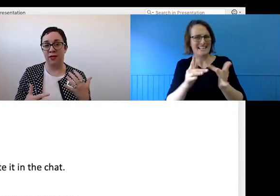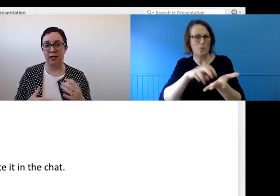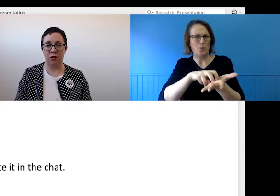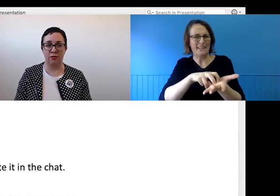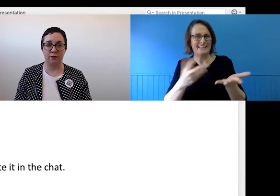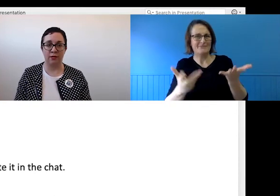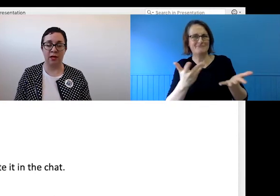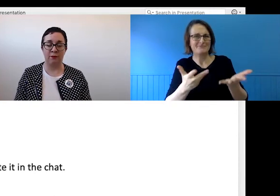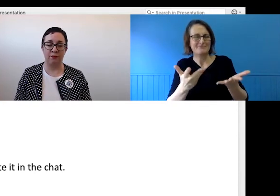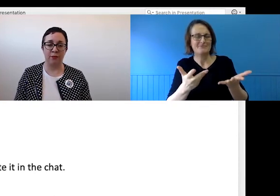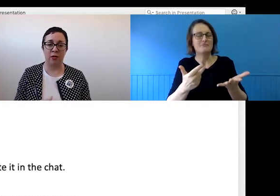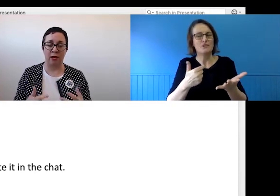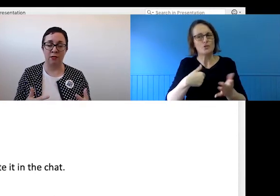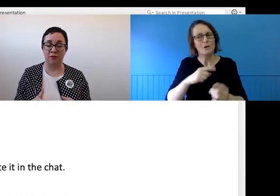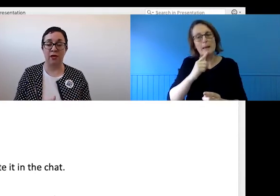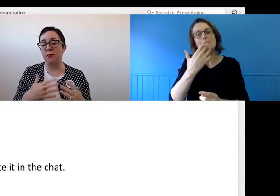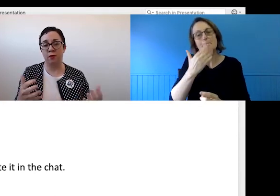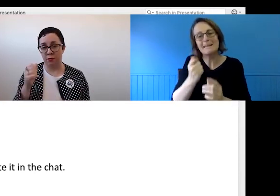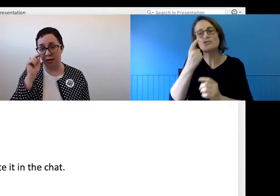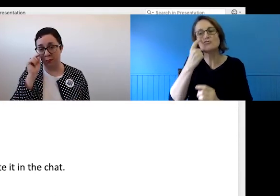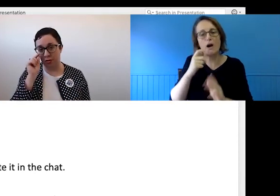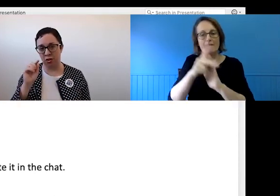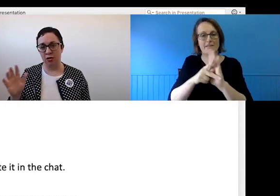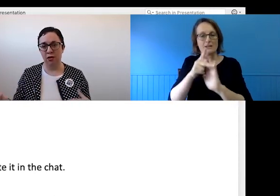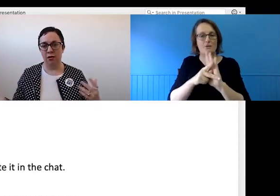they don't or aren't - don't feel comfortable or aren't in a position,